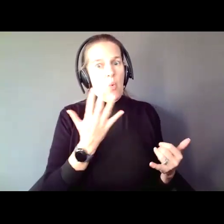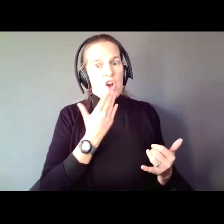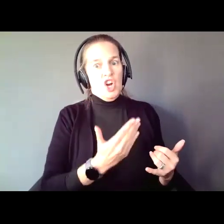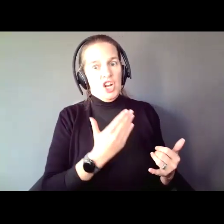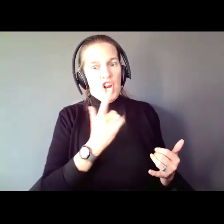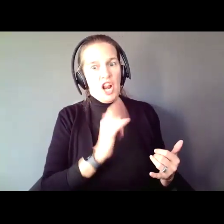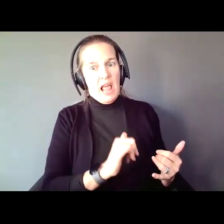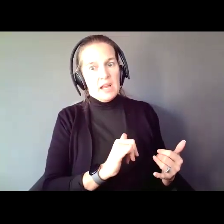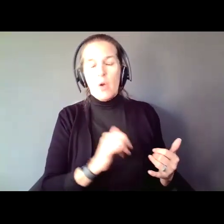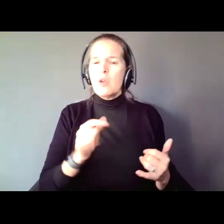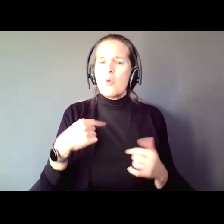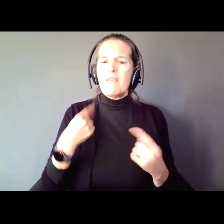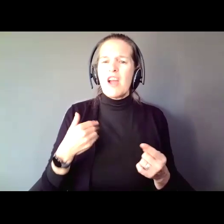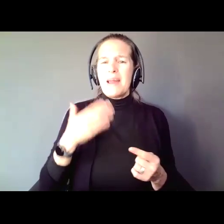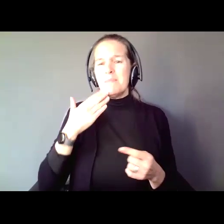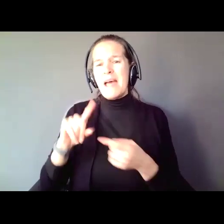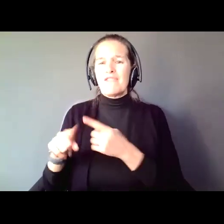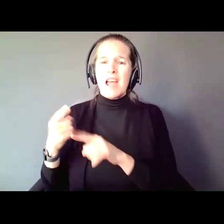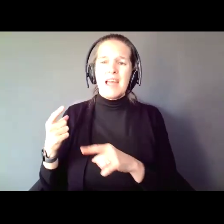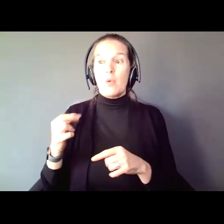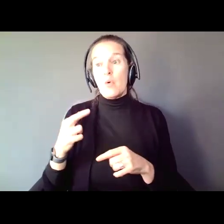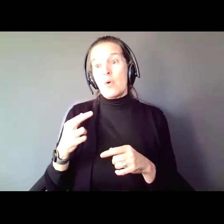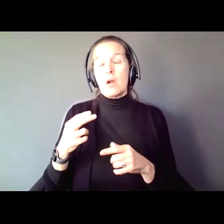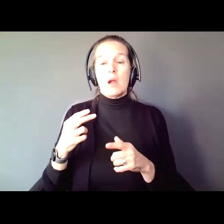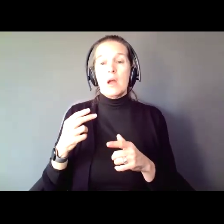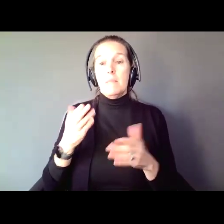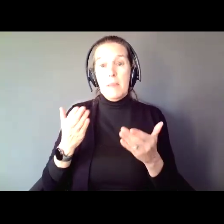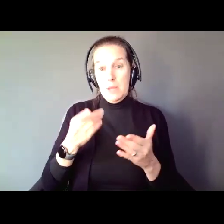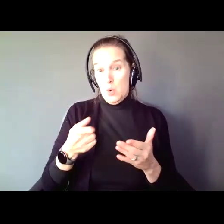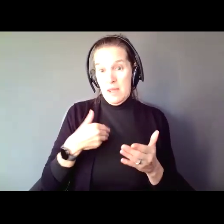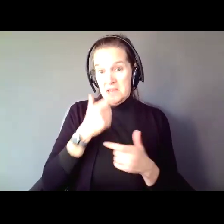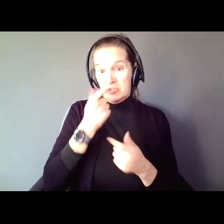buddy or been a rescued by a buddy or woken up after a really interesting night and said, wow, I am